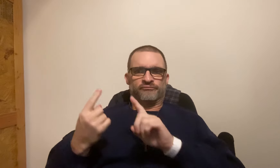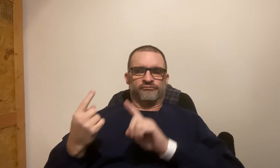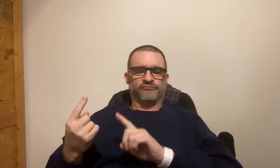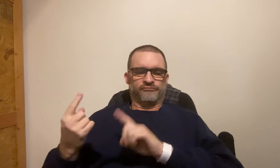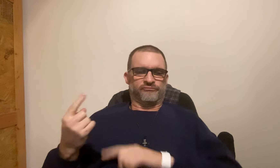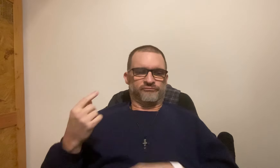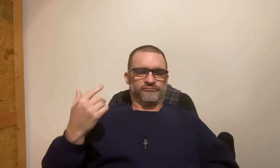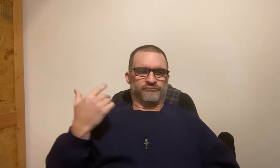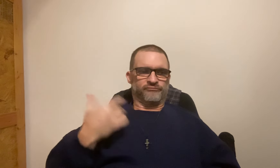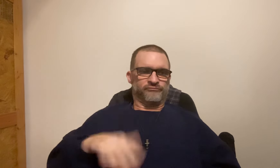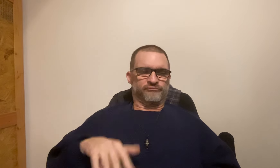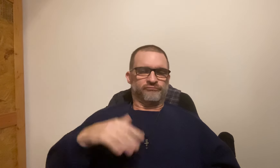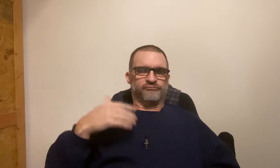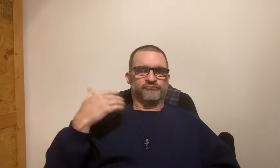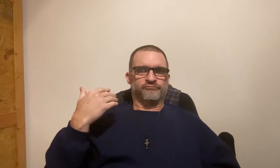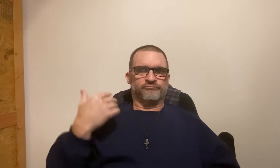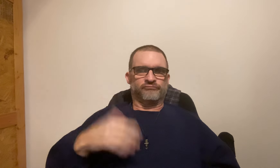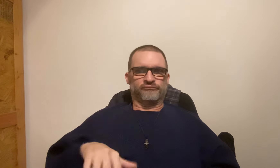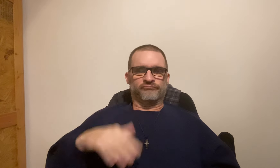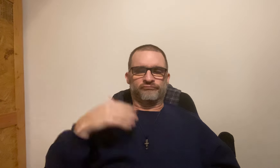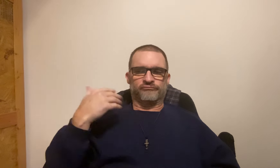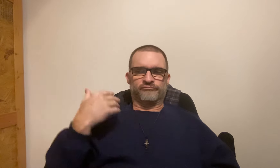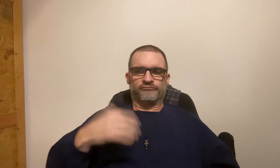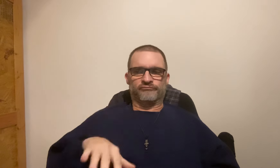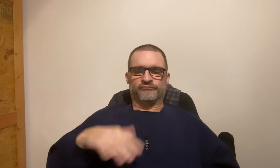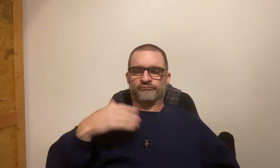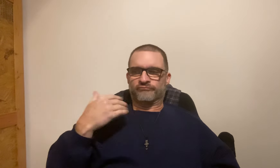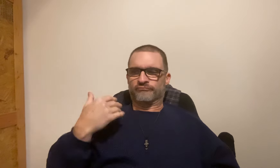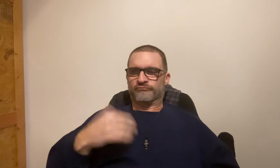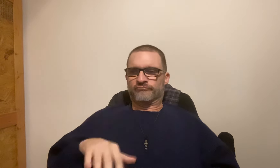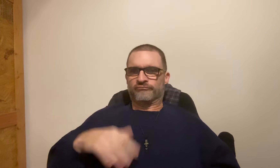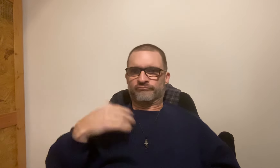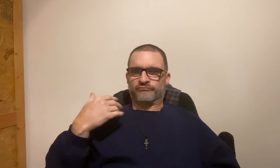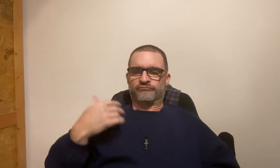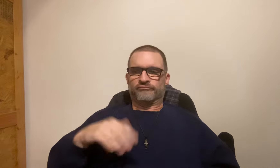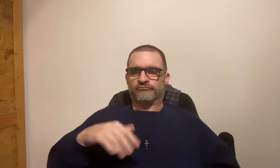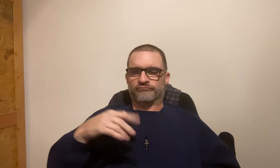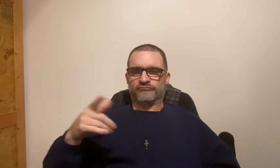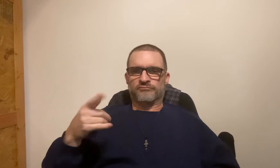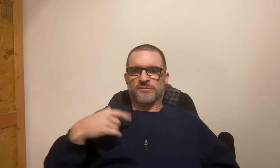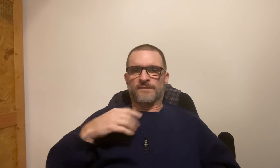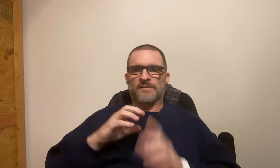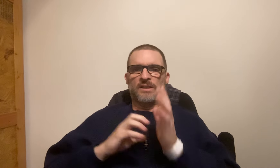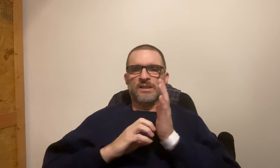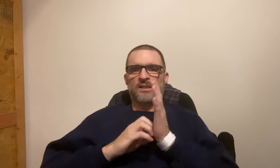I was floored. *WOW*